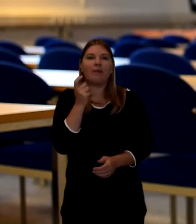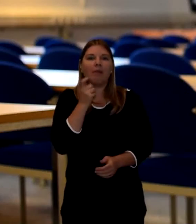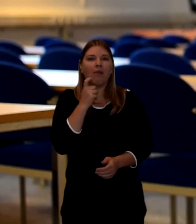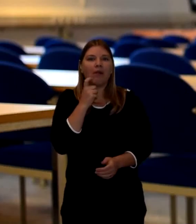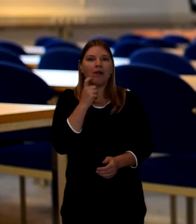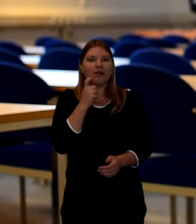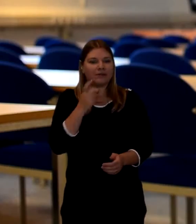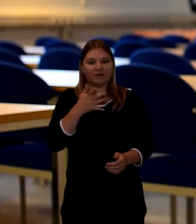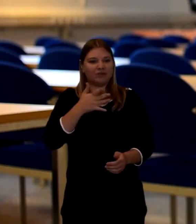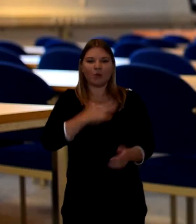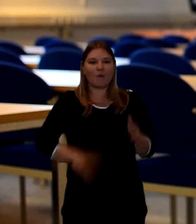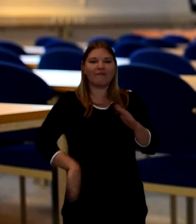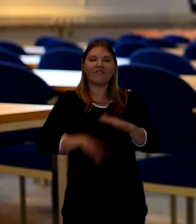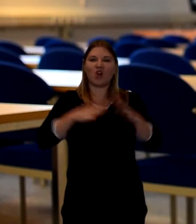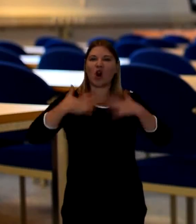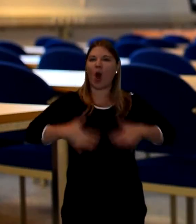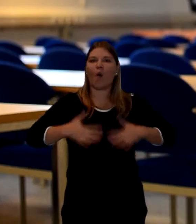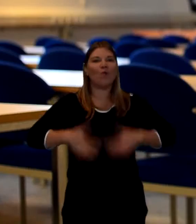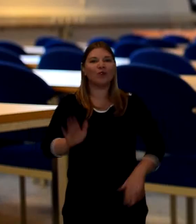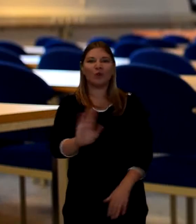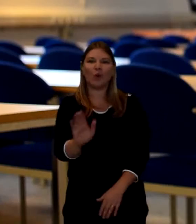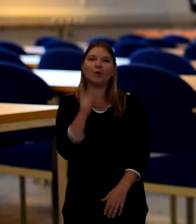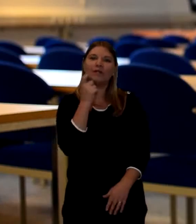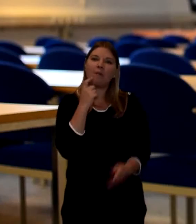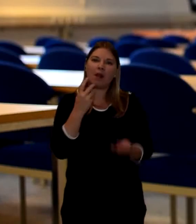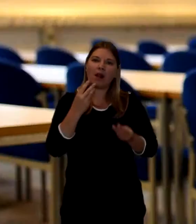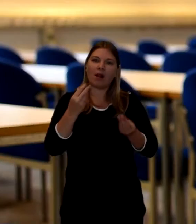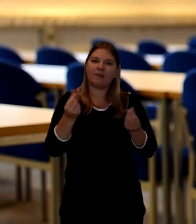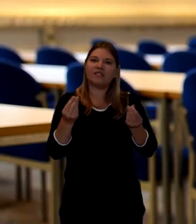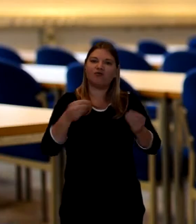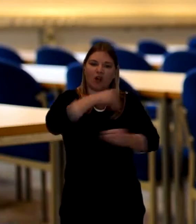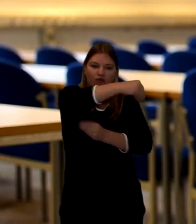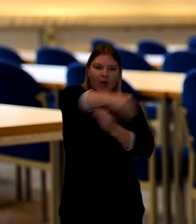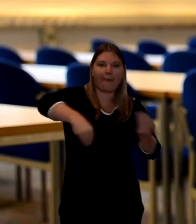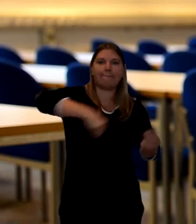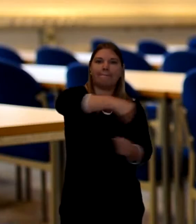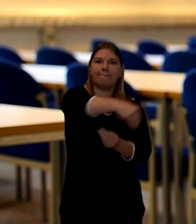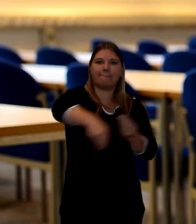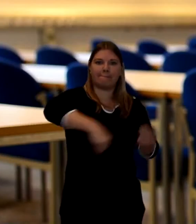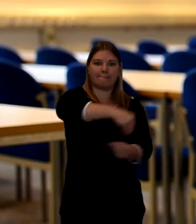Because that's the most simplest piece of clothing you can find Once the body's been wrapped